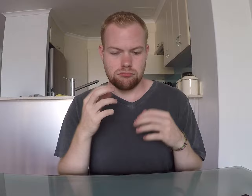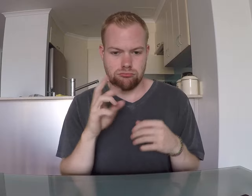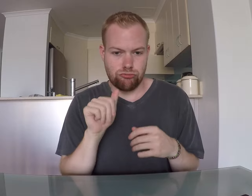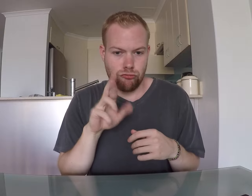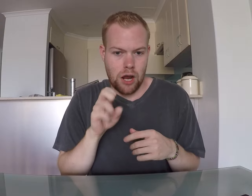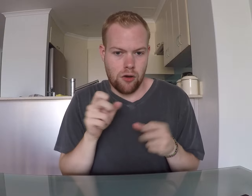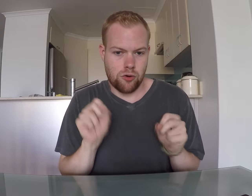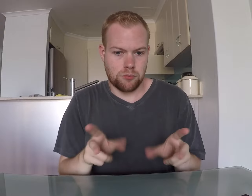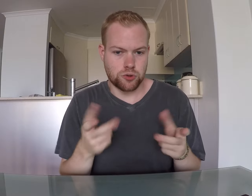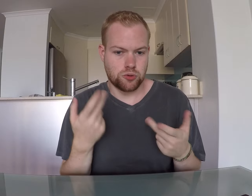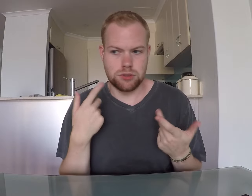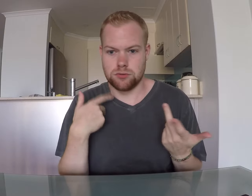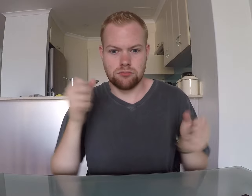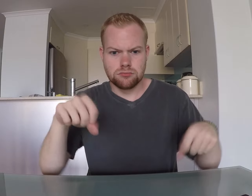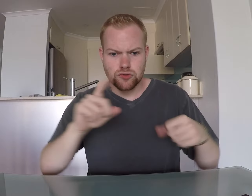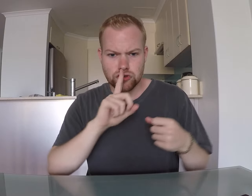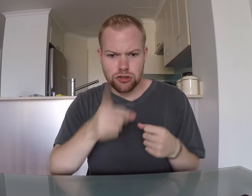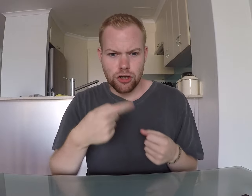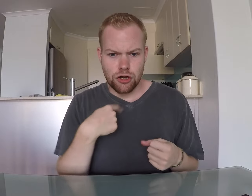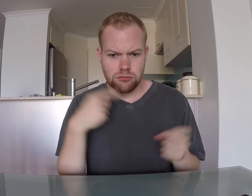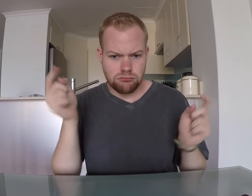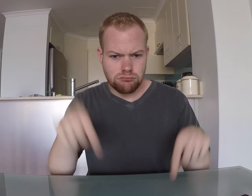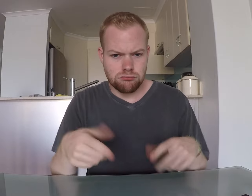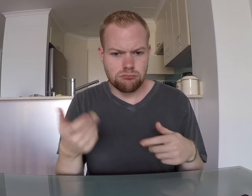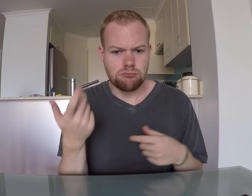This is a rare opportunity, so sure, of course I'm going!